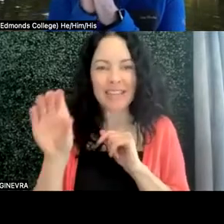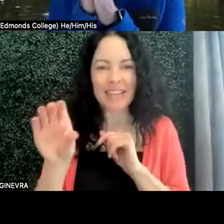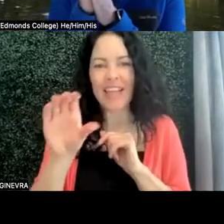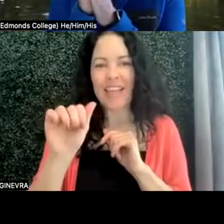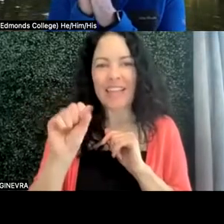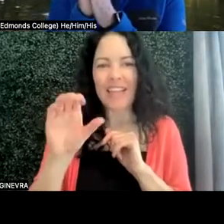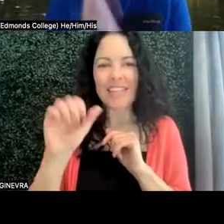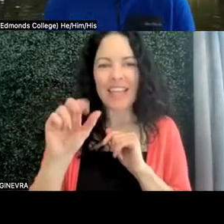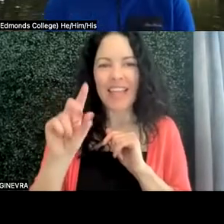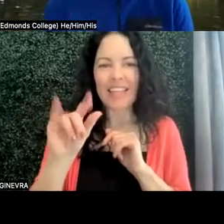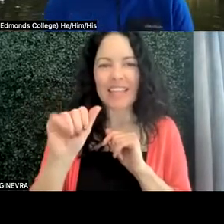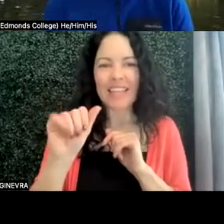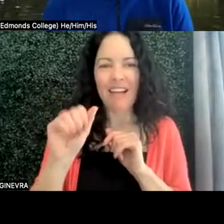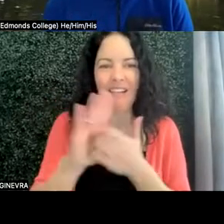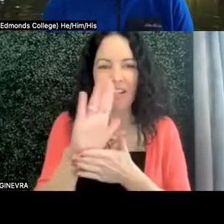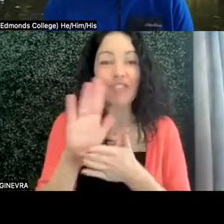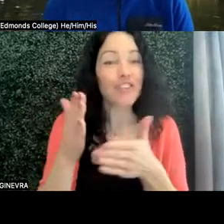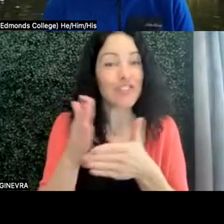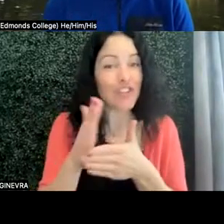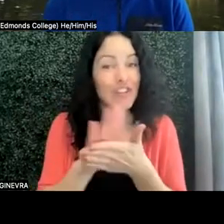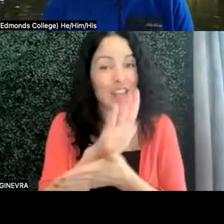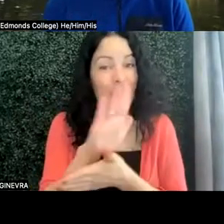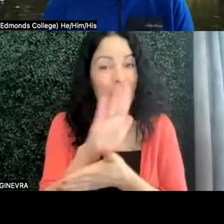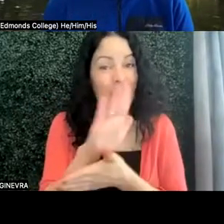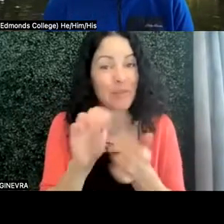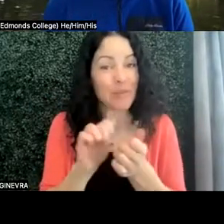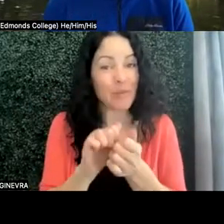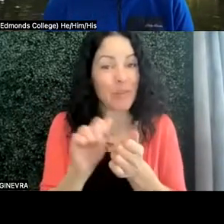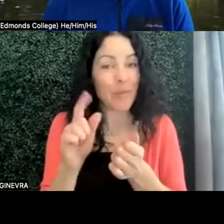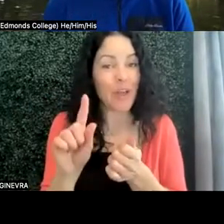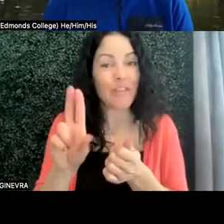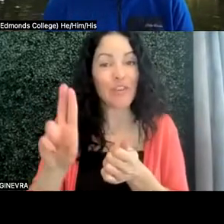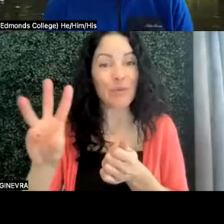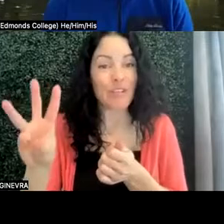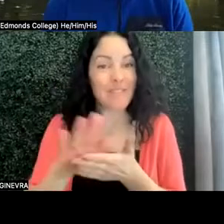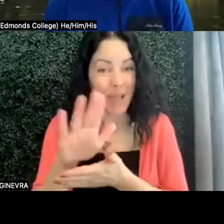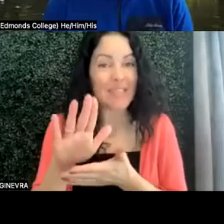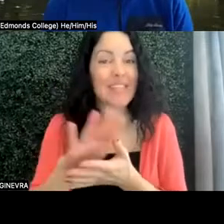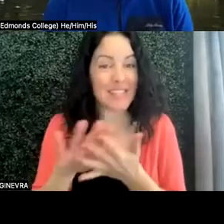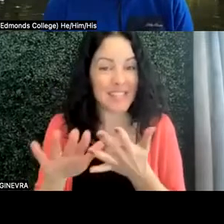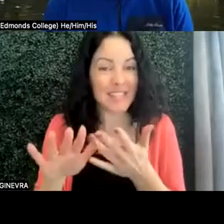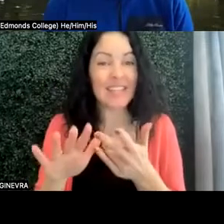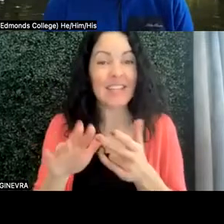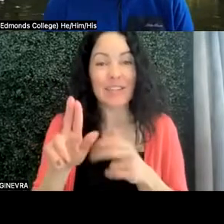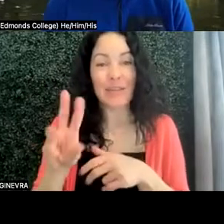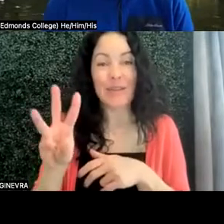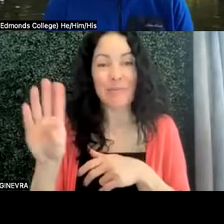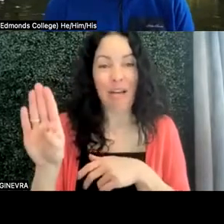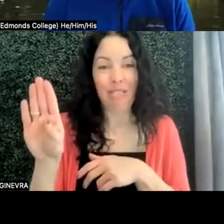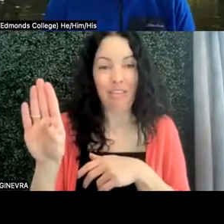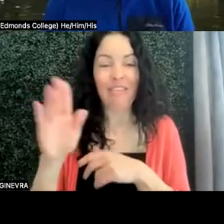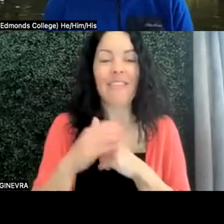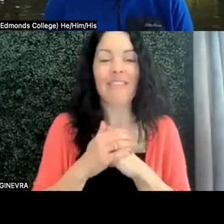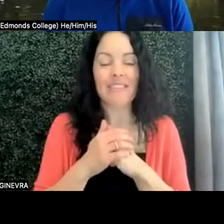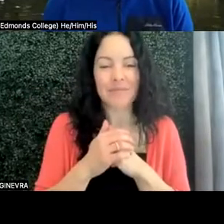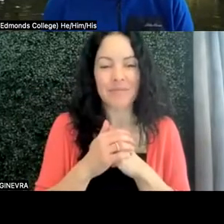shares a campus with one of the UW Bothell campus, as well.